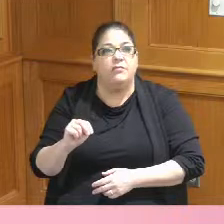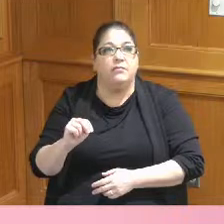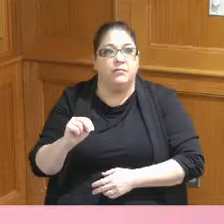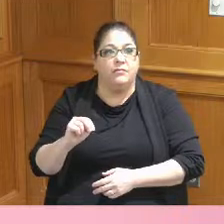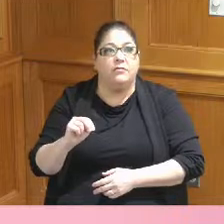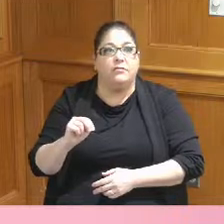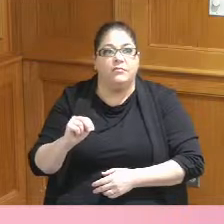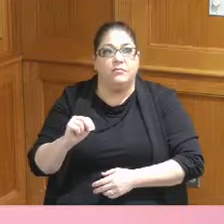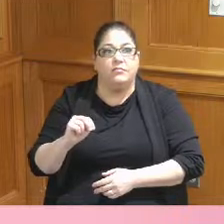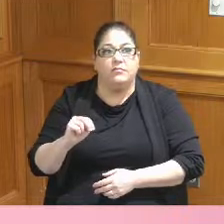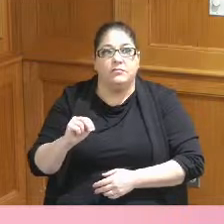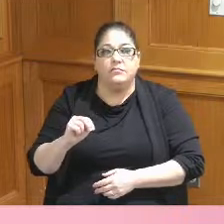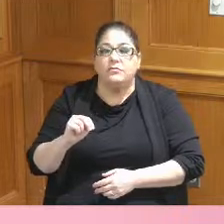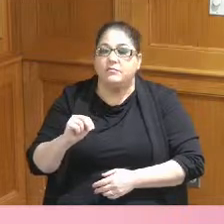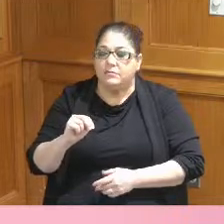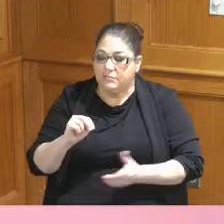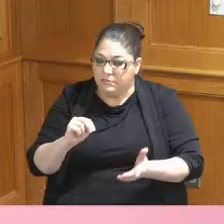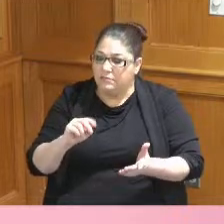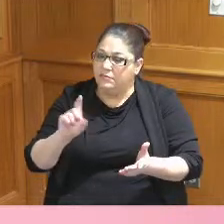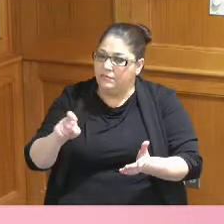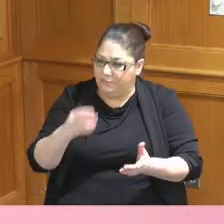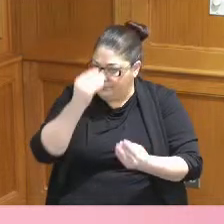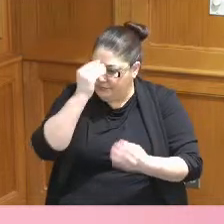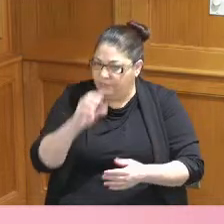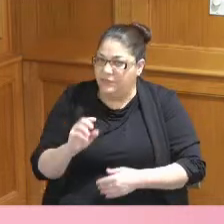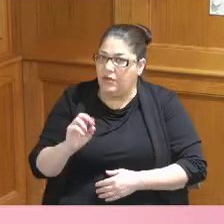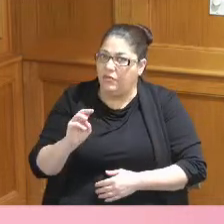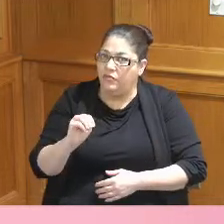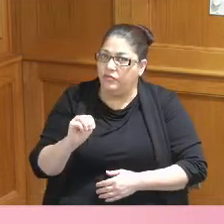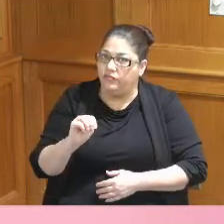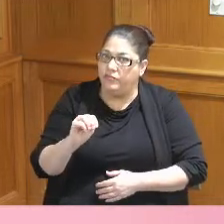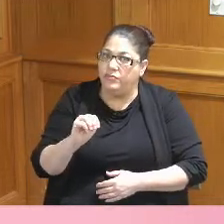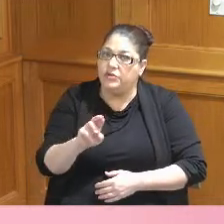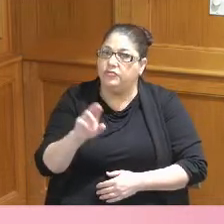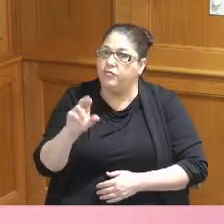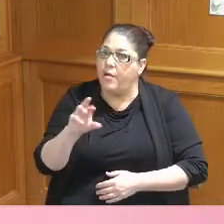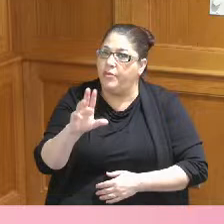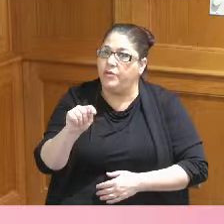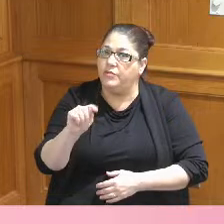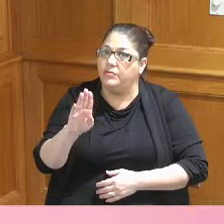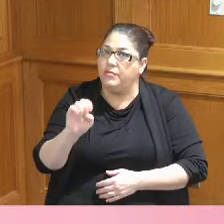I do have to say that Mr Robert Bell was so helpful in us getting this started because